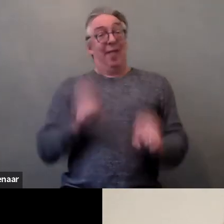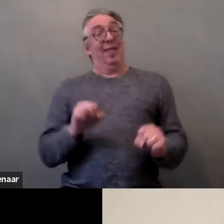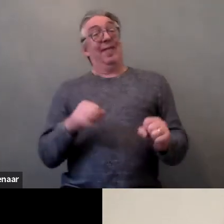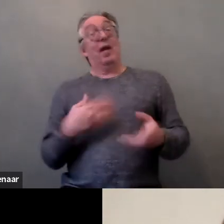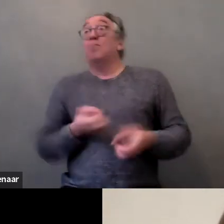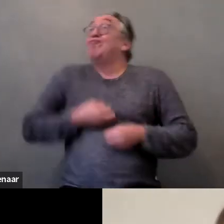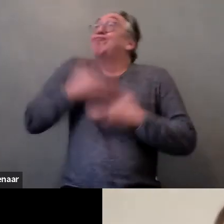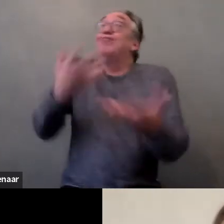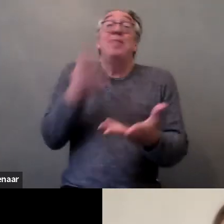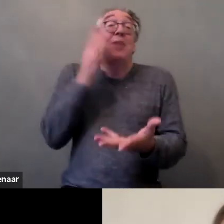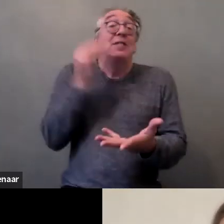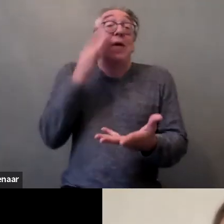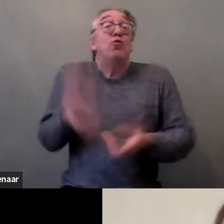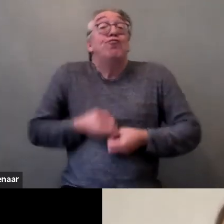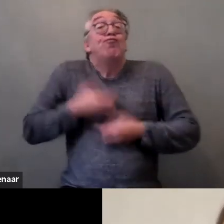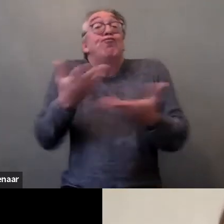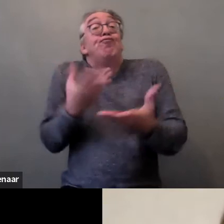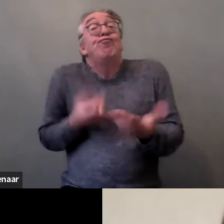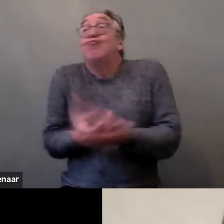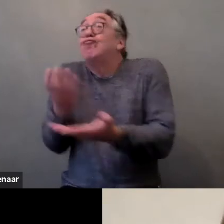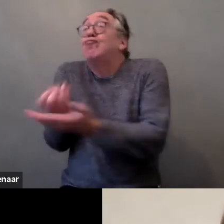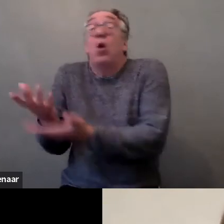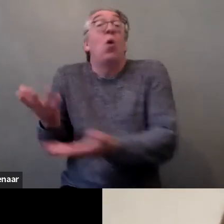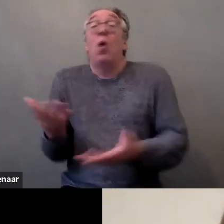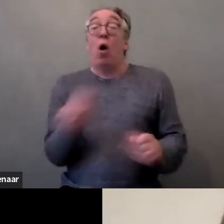In my research it was basically women sharing their experiences